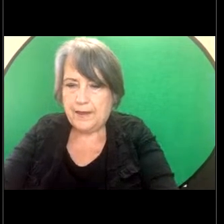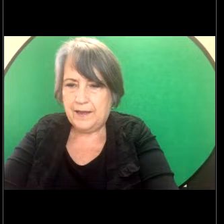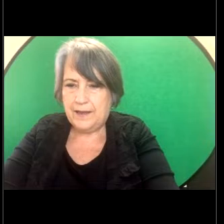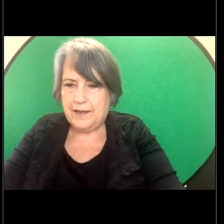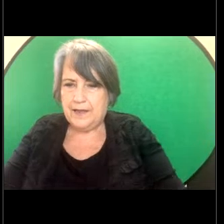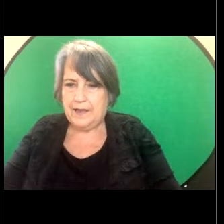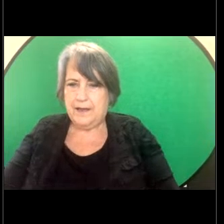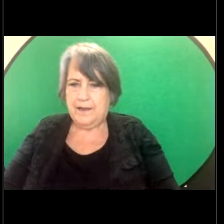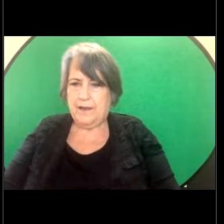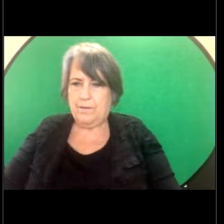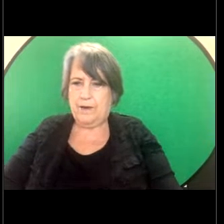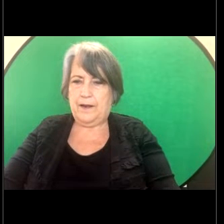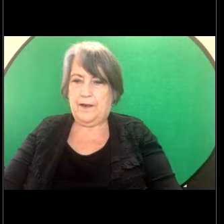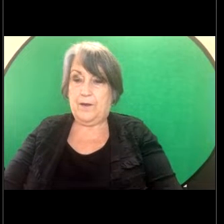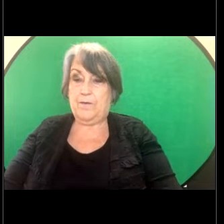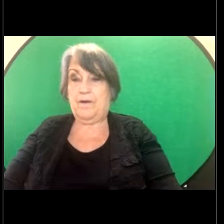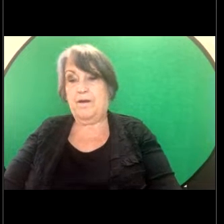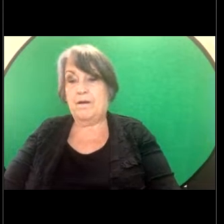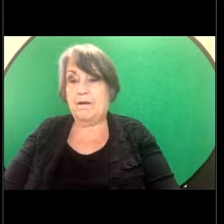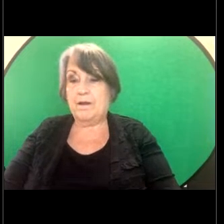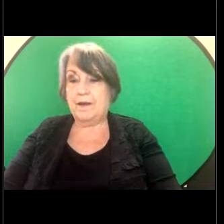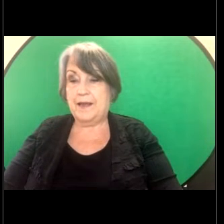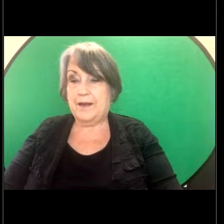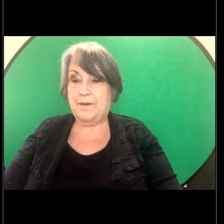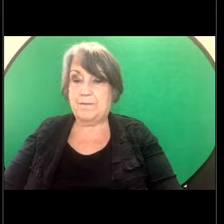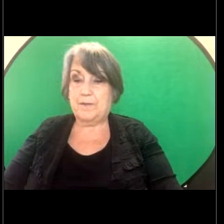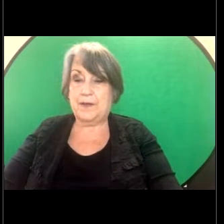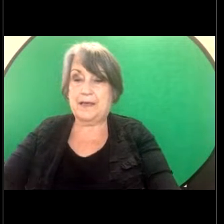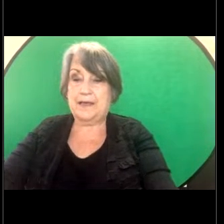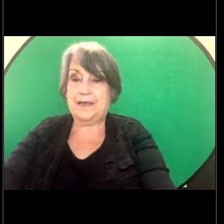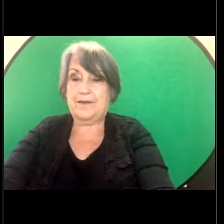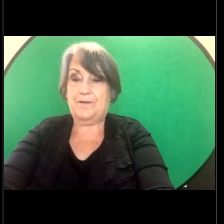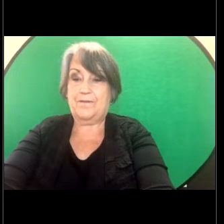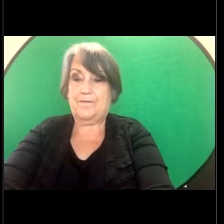So we've got and answers coming through that most people think that the answer is going to